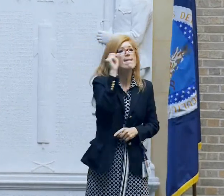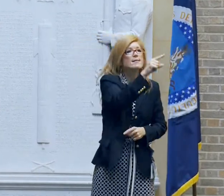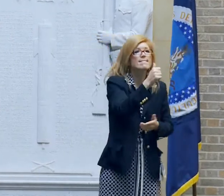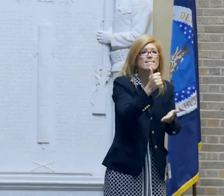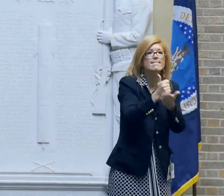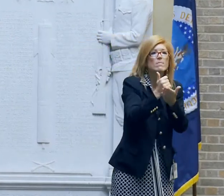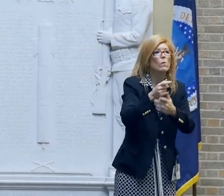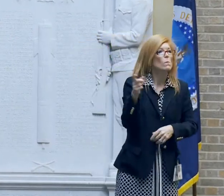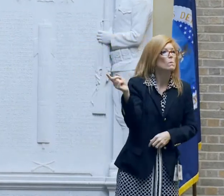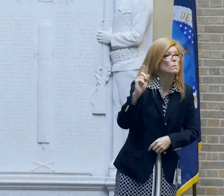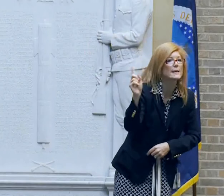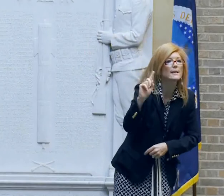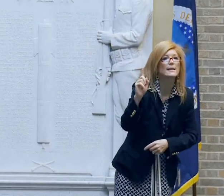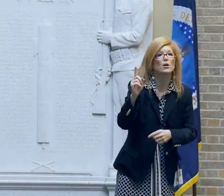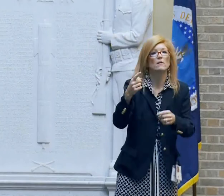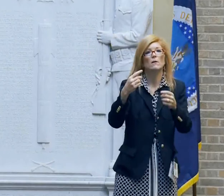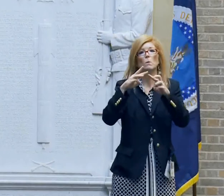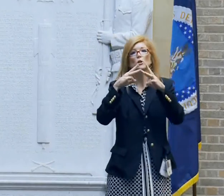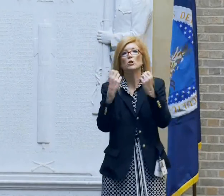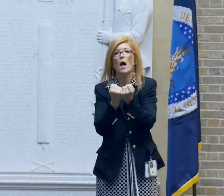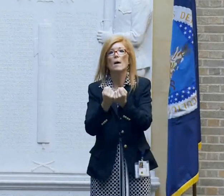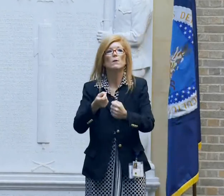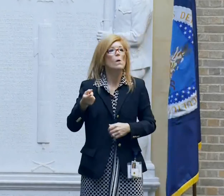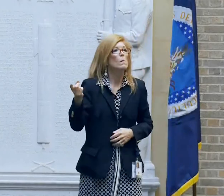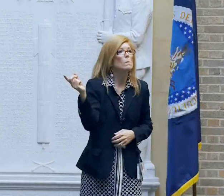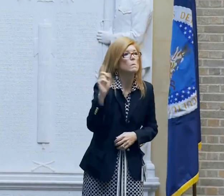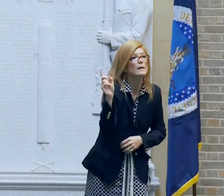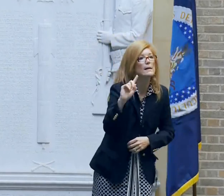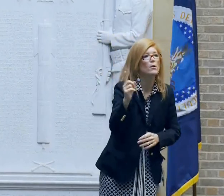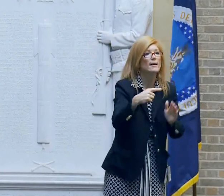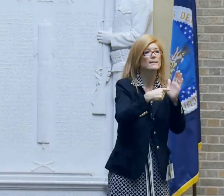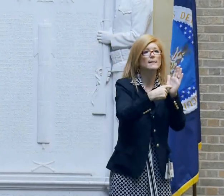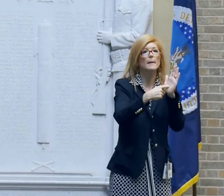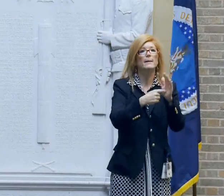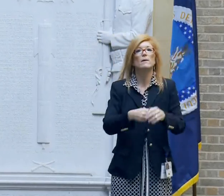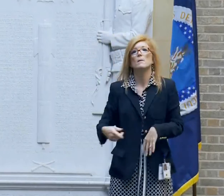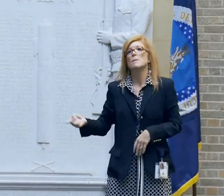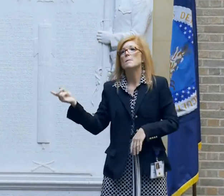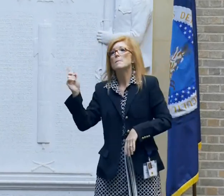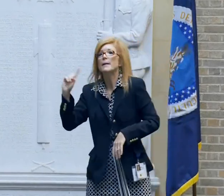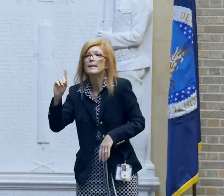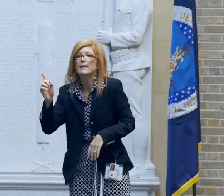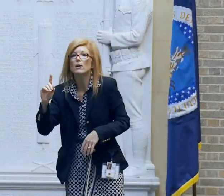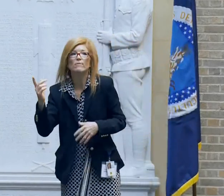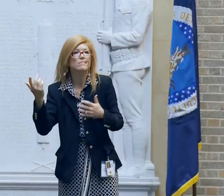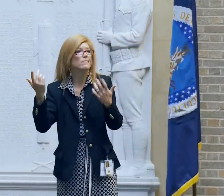exhibits, the Target Center in the South Building and even our restrooms.